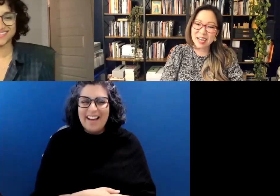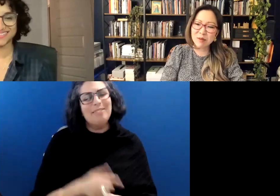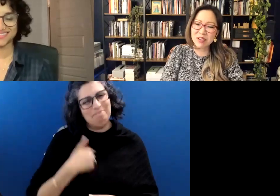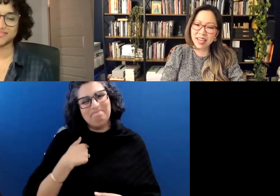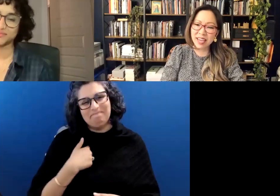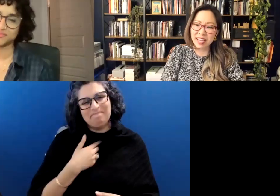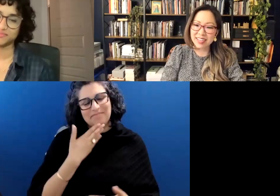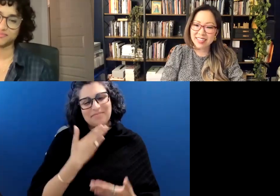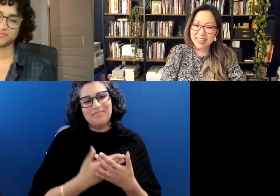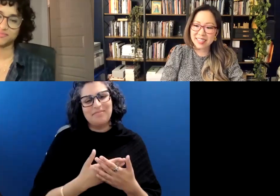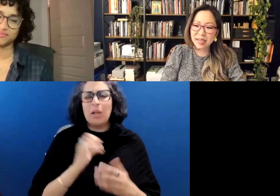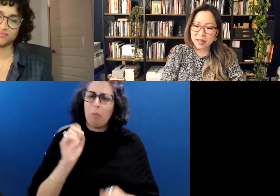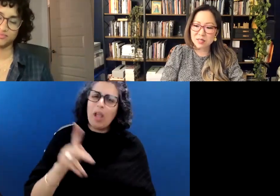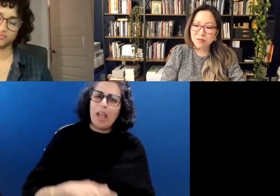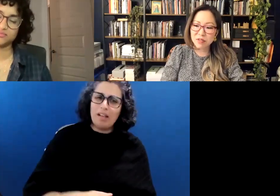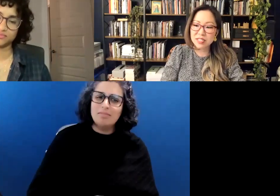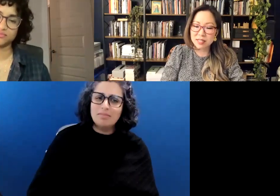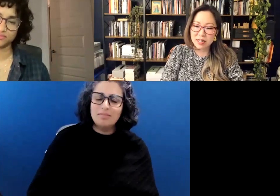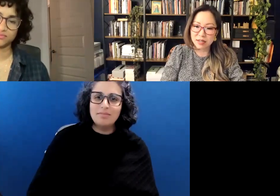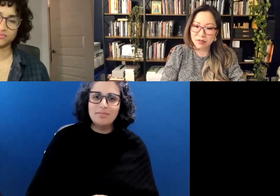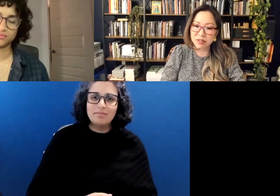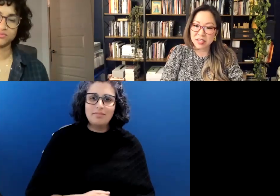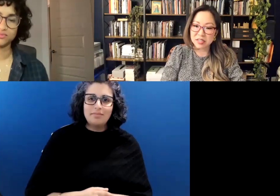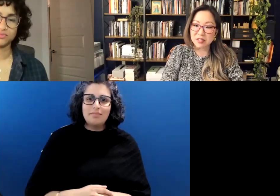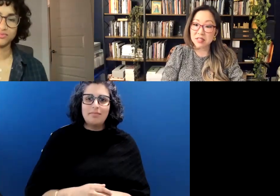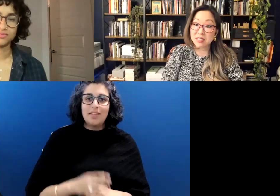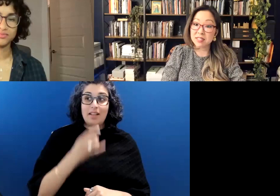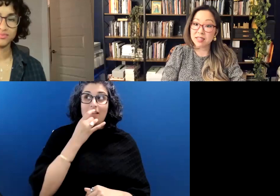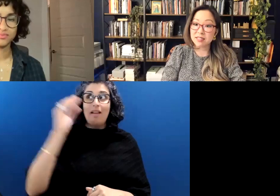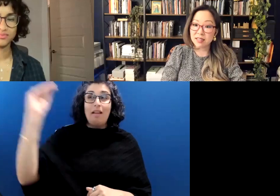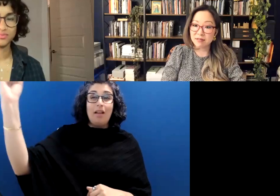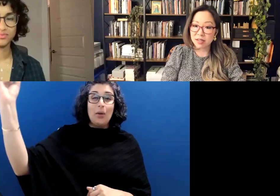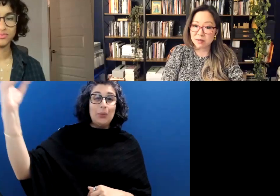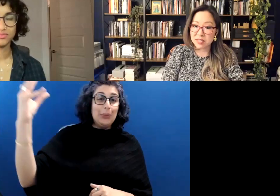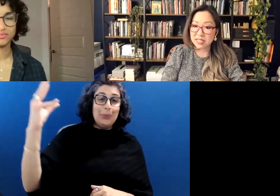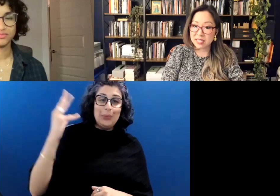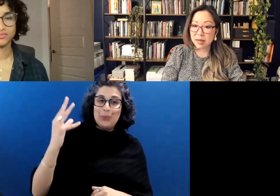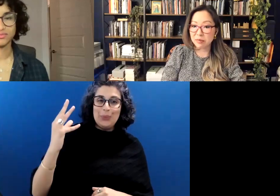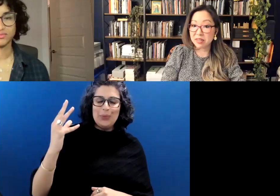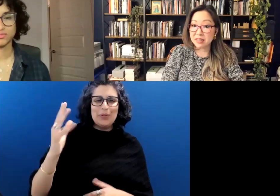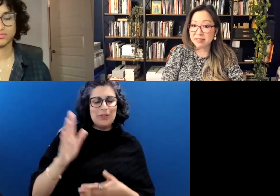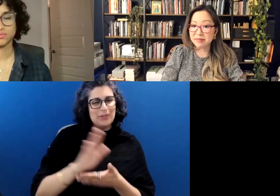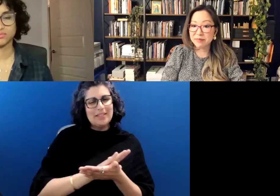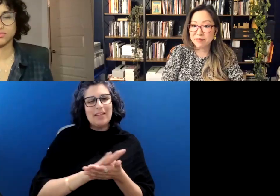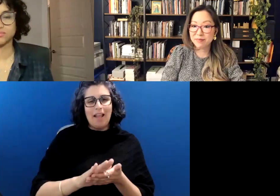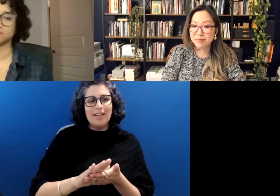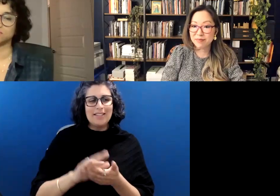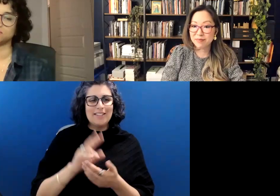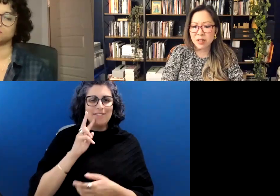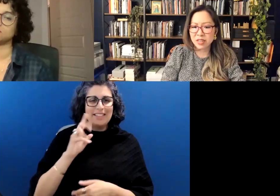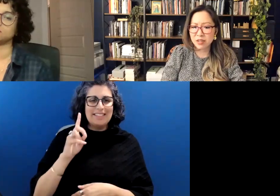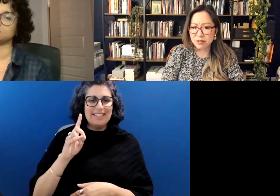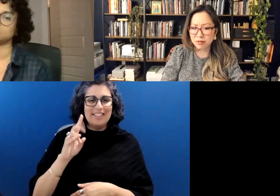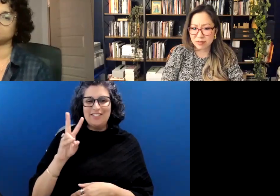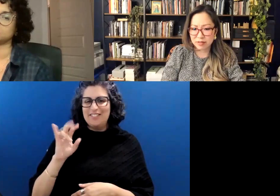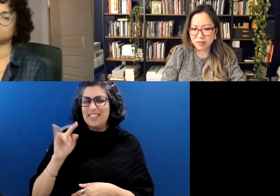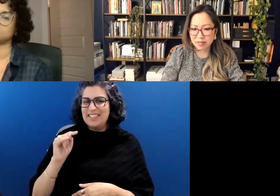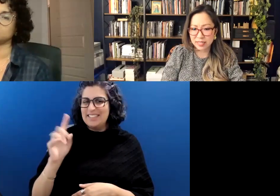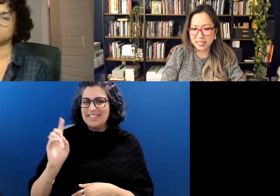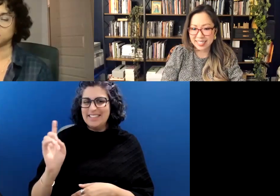okay. Yeah. It's very sunny over here. So that's nice. A lot of vitamin D happening. How are you?